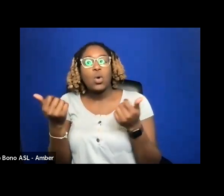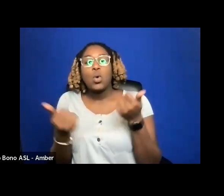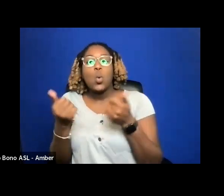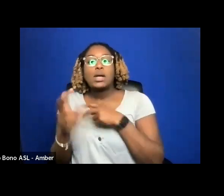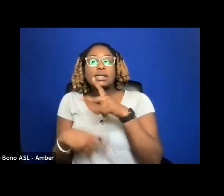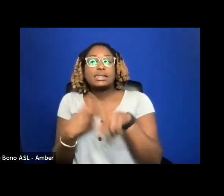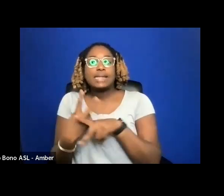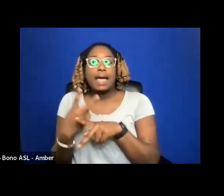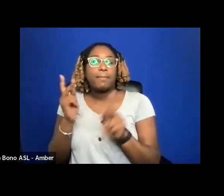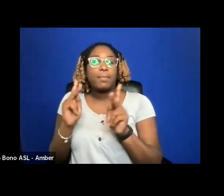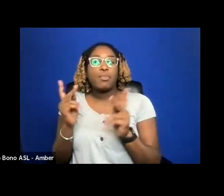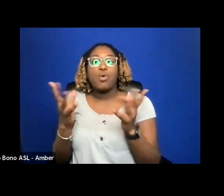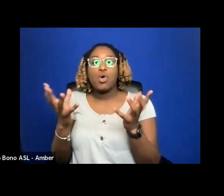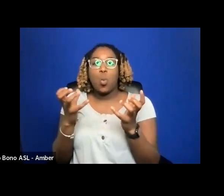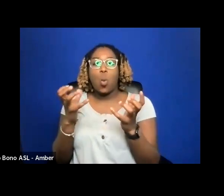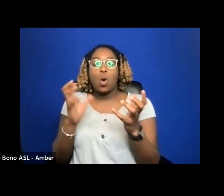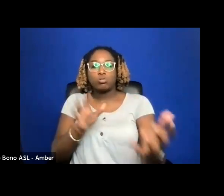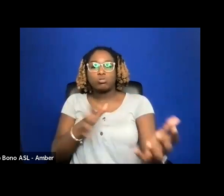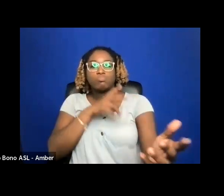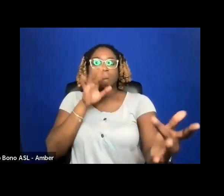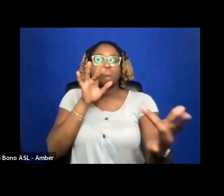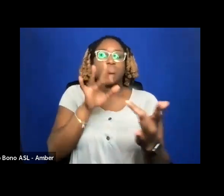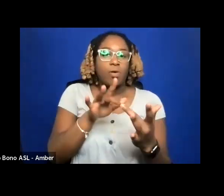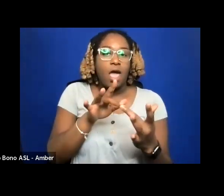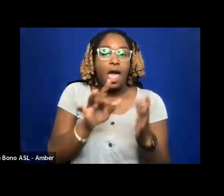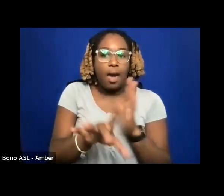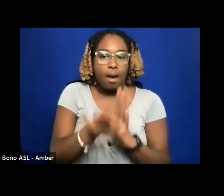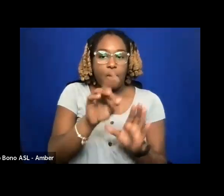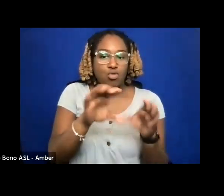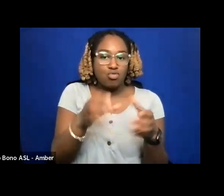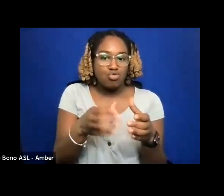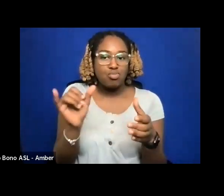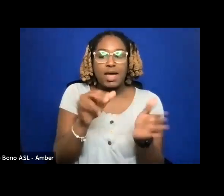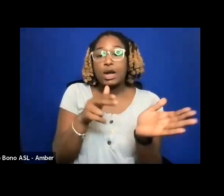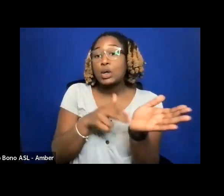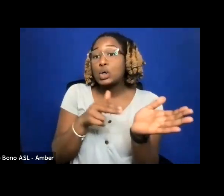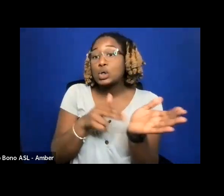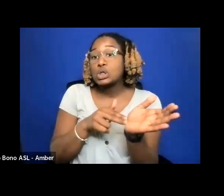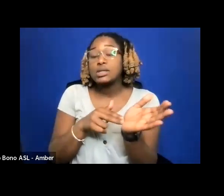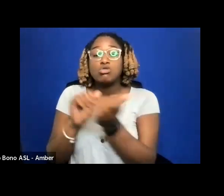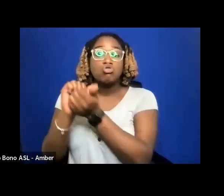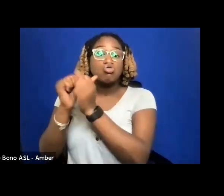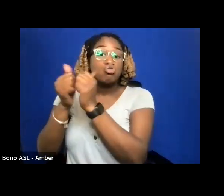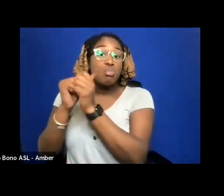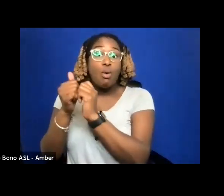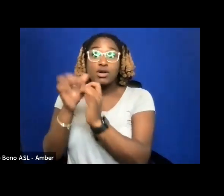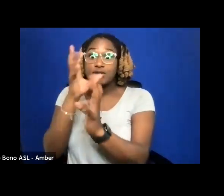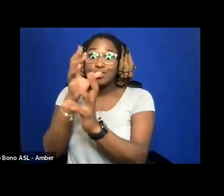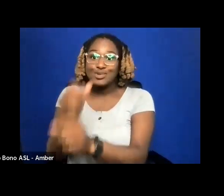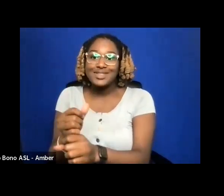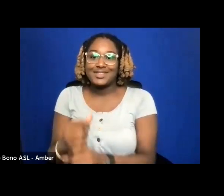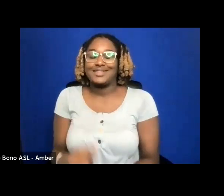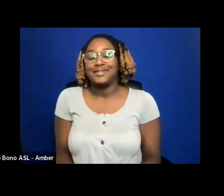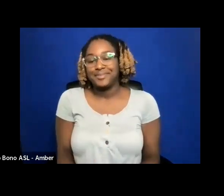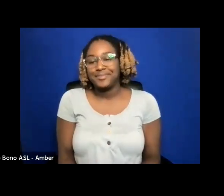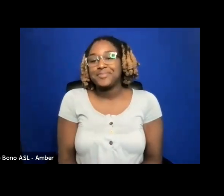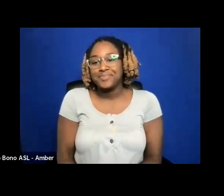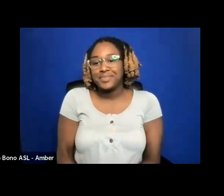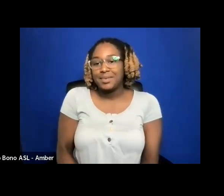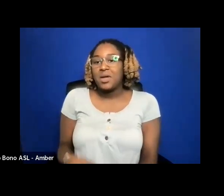WANT THE FILM TO REACH AND CHOOSE A GROUP SUCH AS NURSES OR SPORTS THIGHS, ONCE YOU IDENTIFY THIS